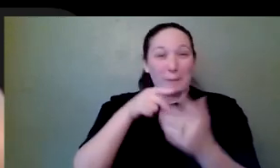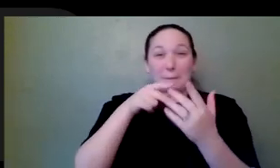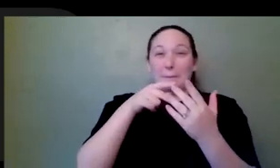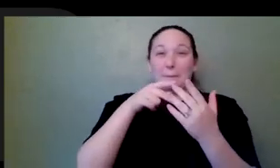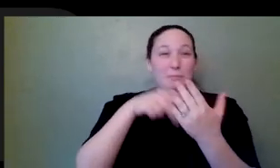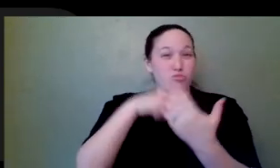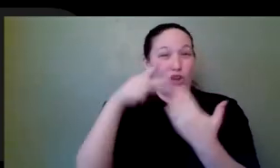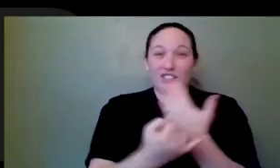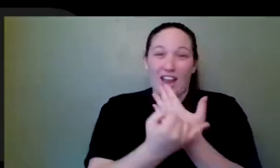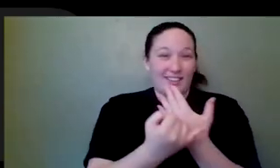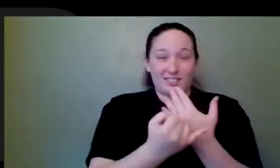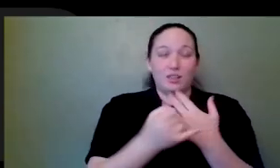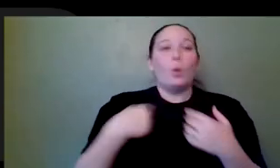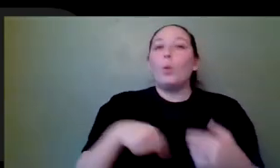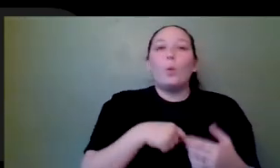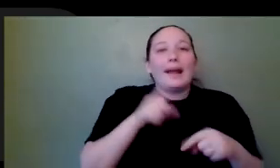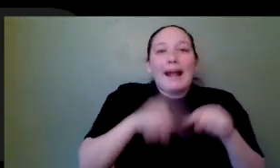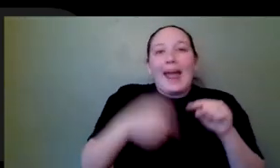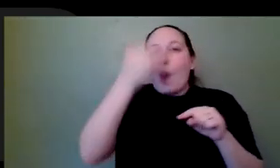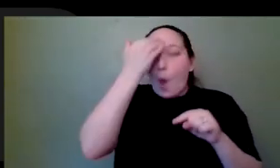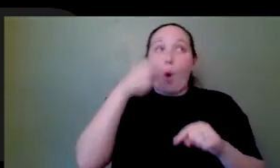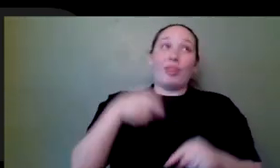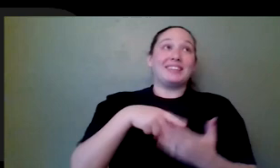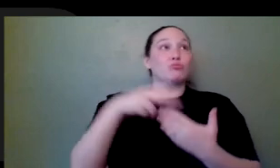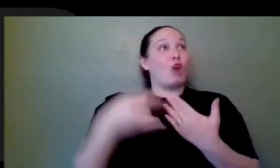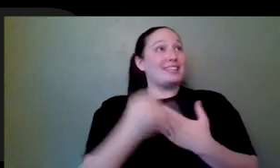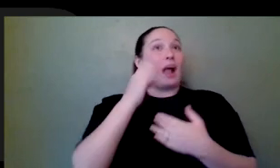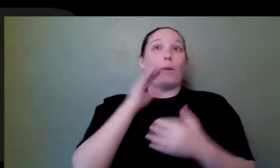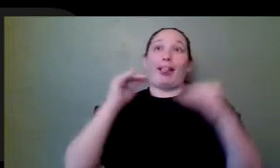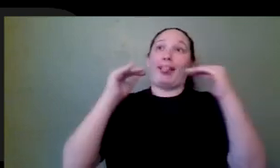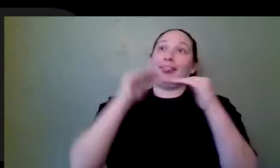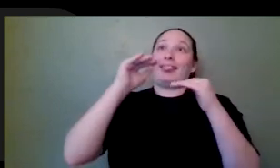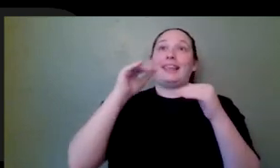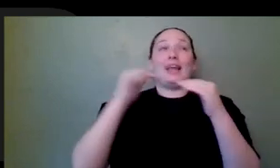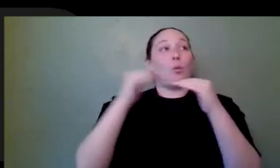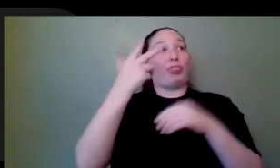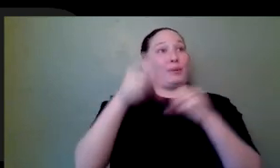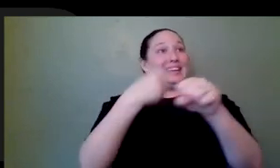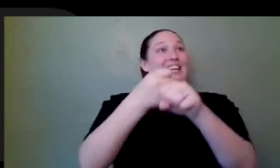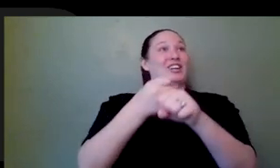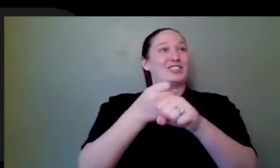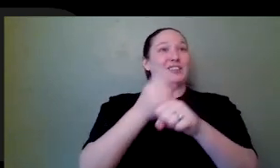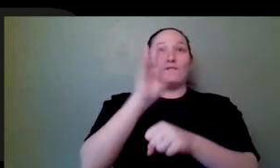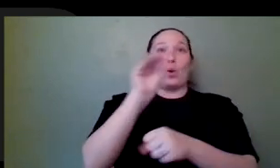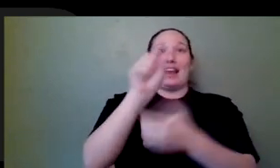one say it's going to take us exactly three years or 40 hours a week to get this game done. That's what you hope for. That's what everyone hopes for.